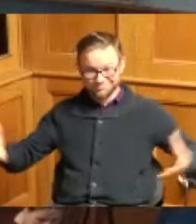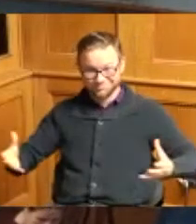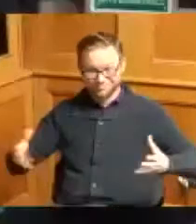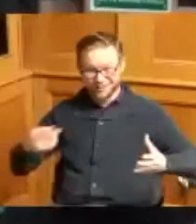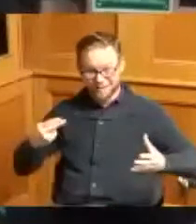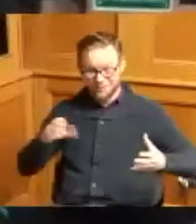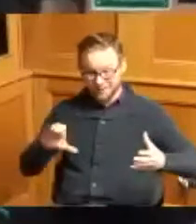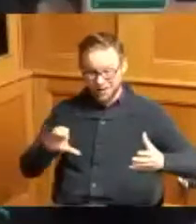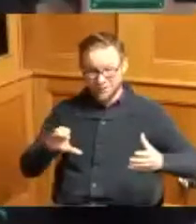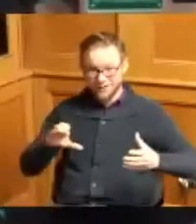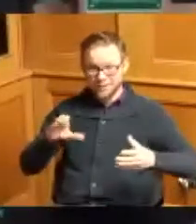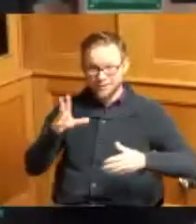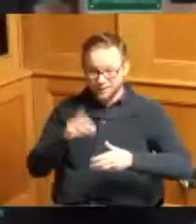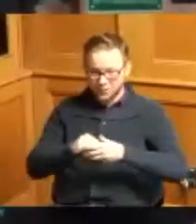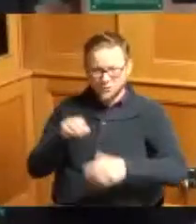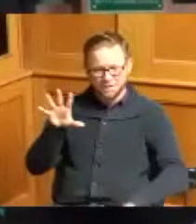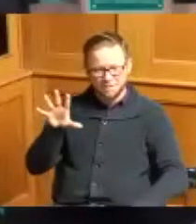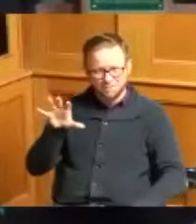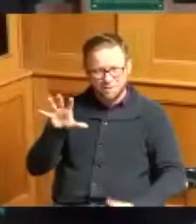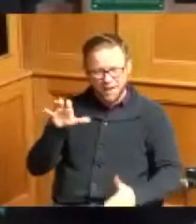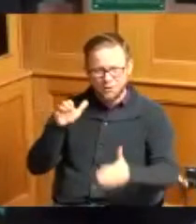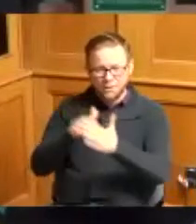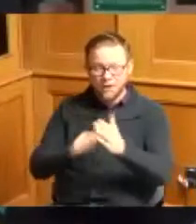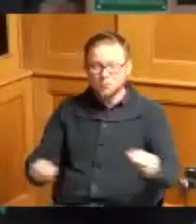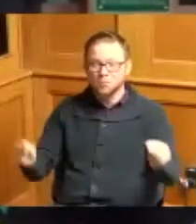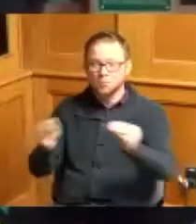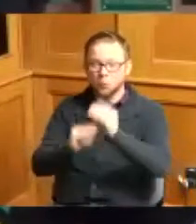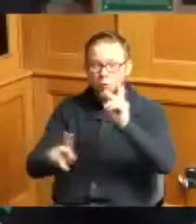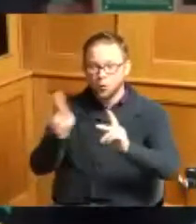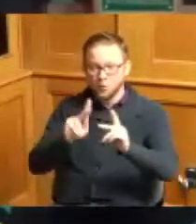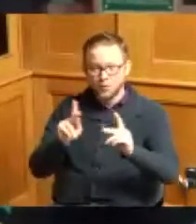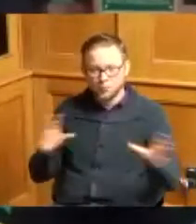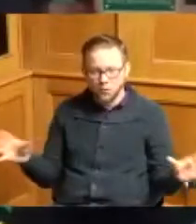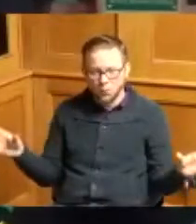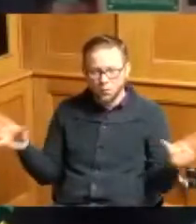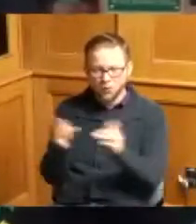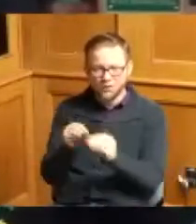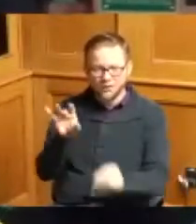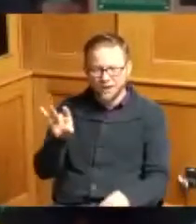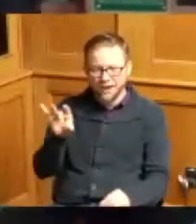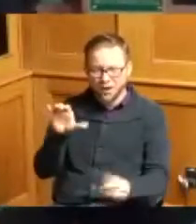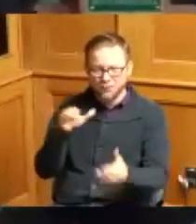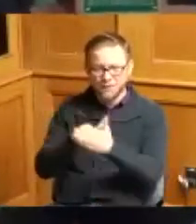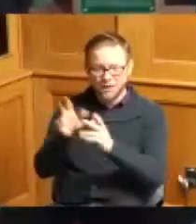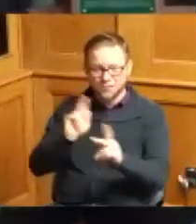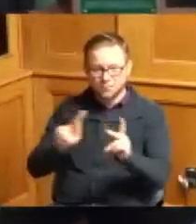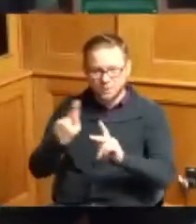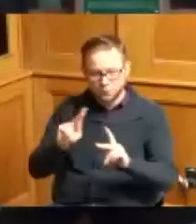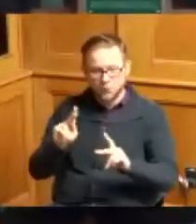includes 500,000 more so it's over 800,000 people that we have come forth and said